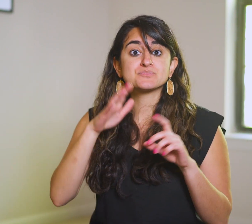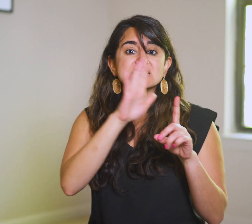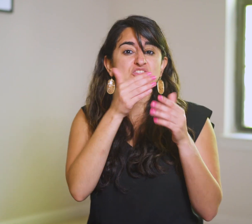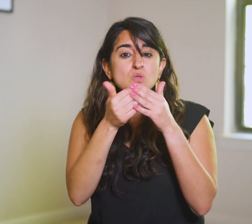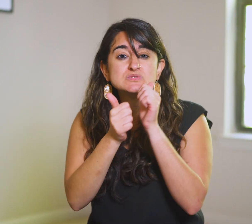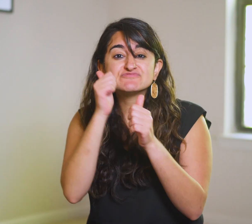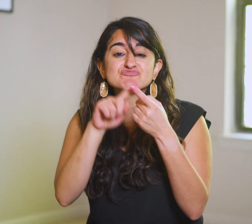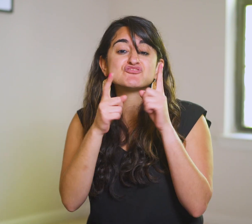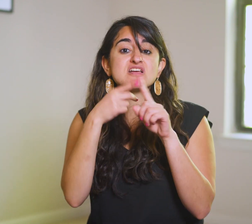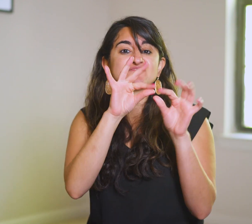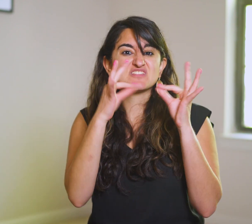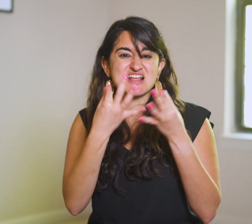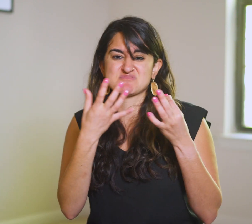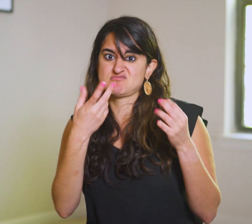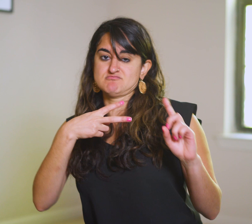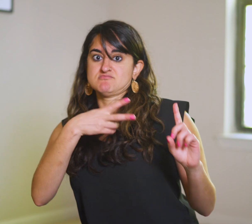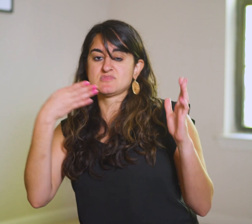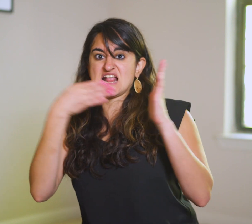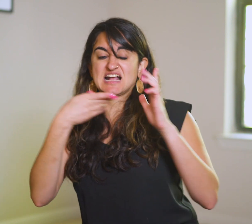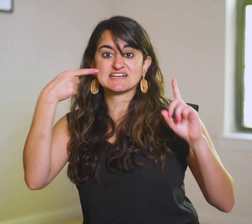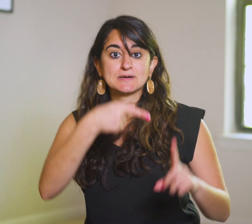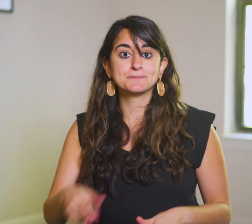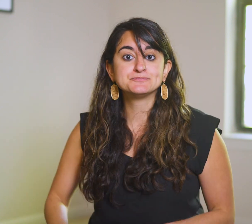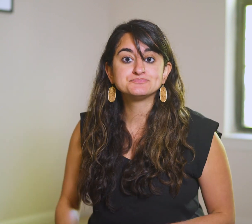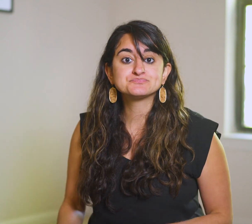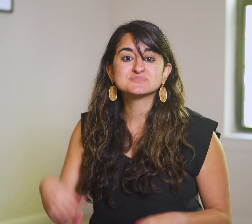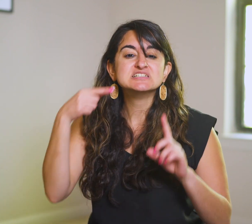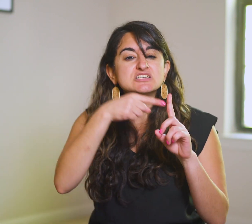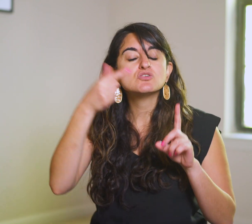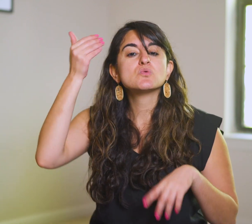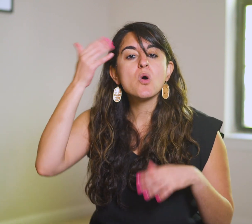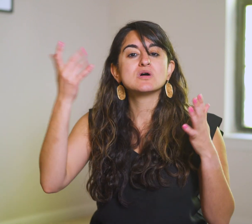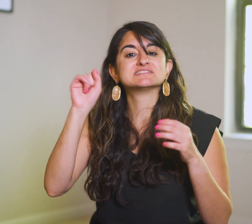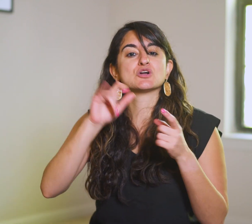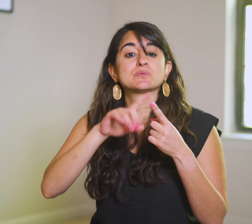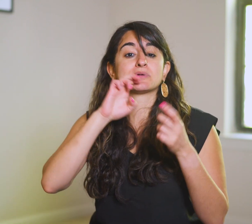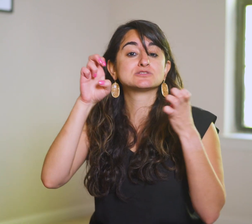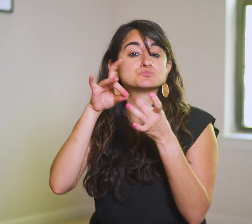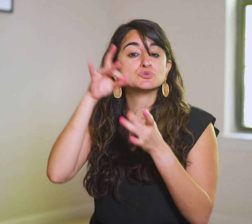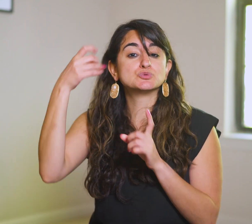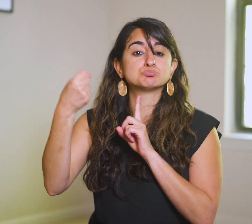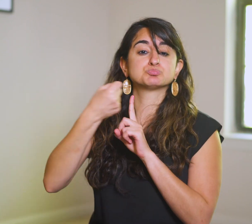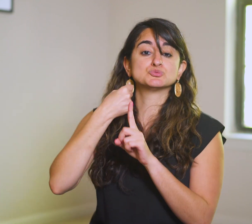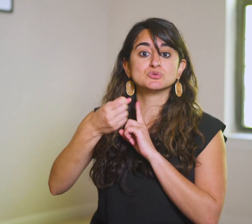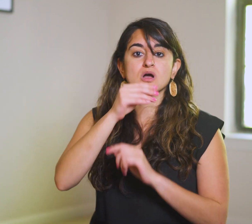and His closest friends and family turn against Him. He knows what it’s like to be spiritually abused